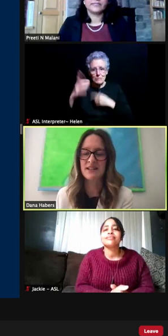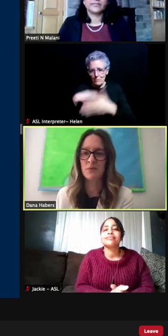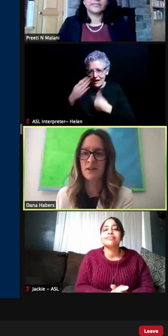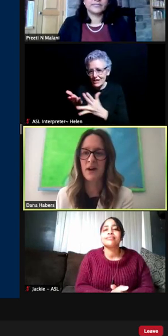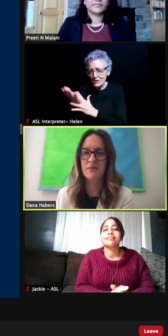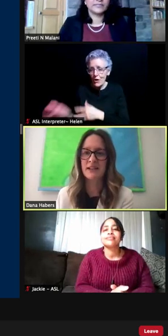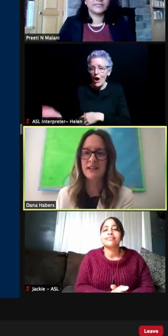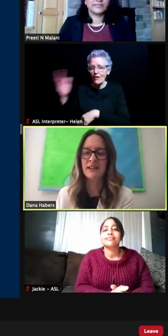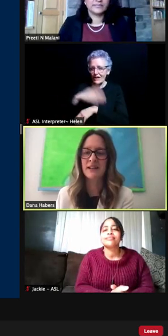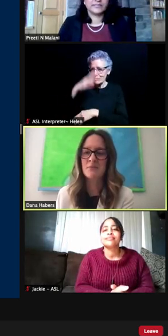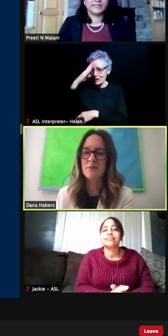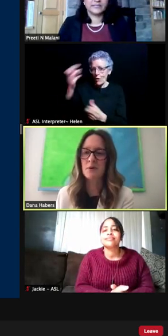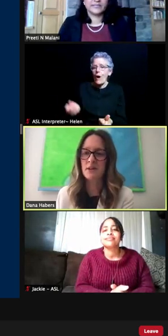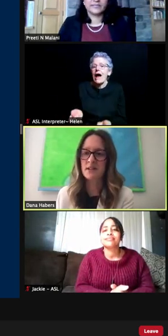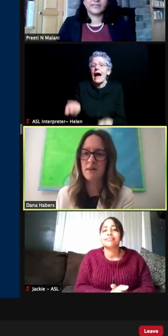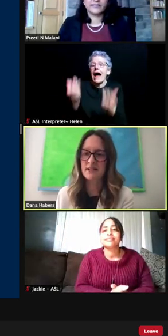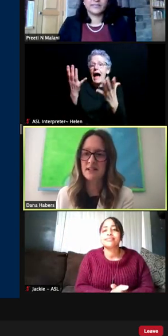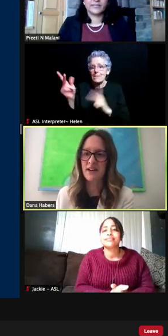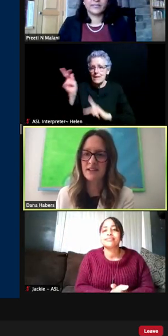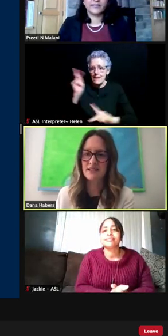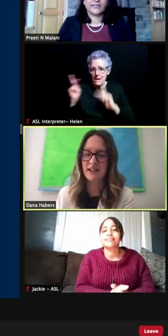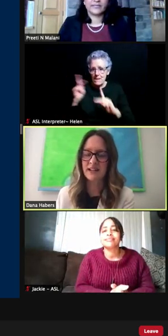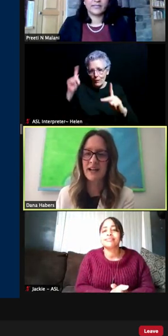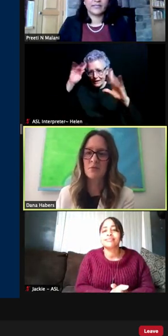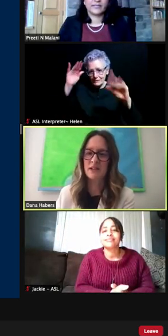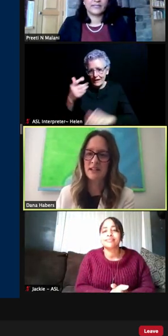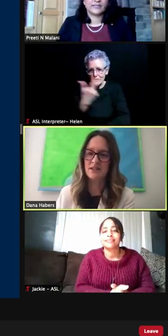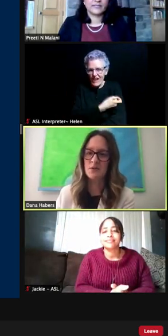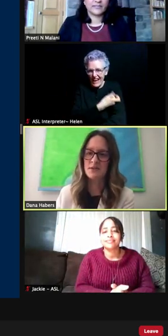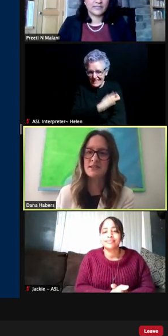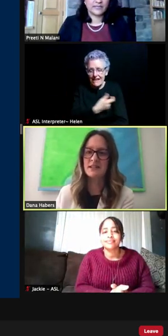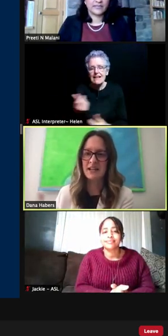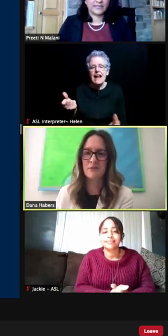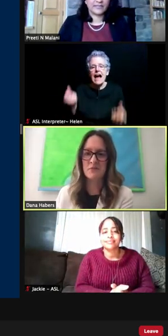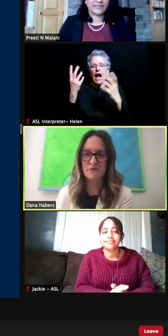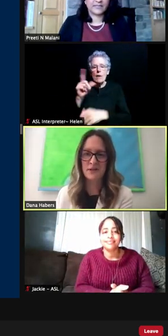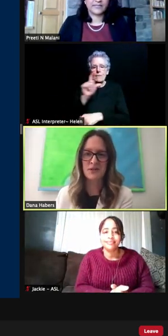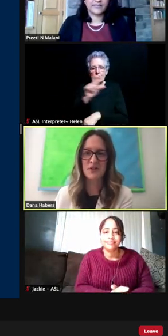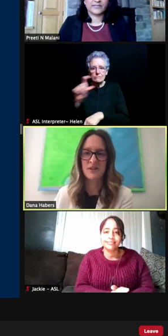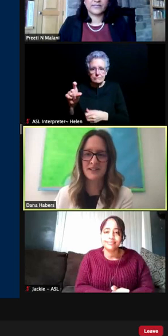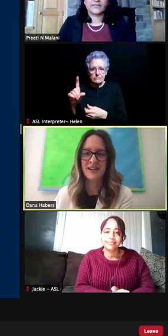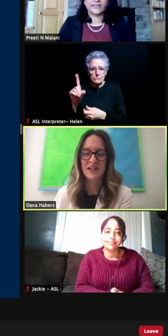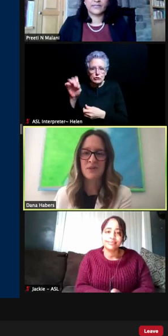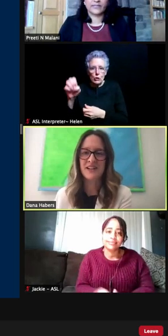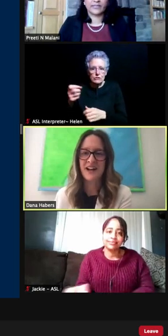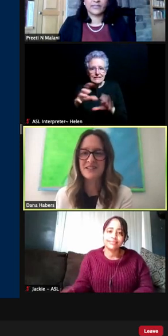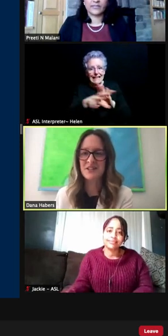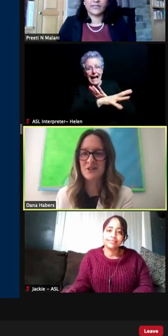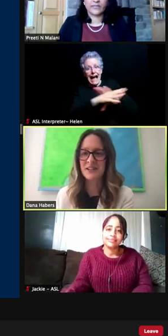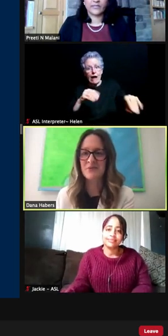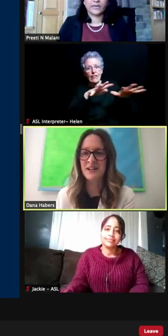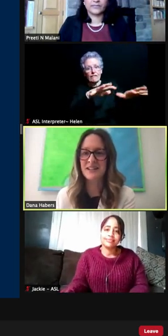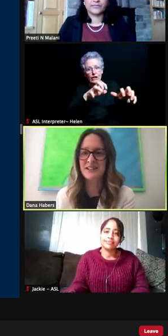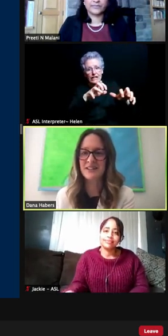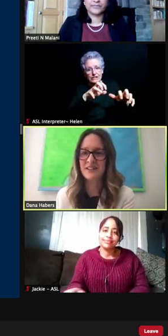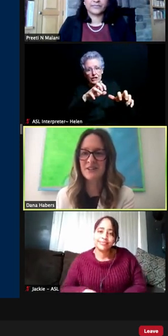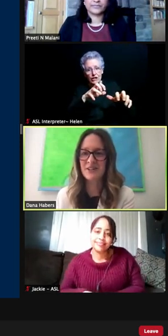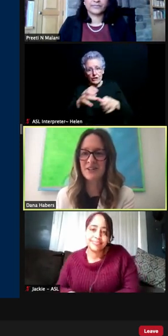So we know how many people we're expecting to vaccinate and how many doses to take from the freezer and reconstitute and get ready to deliver.